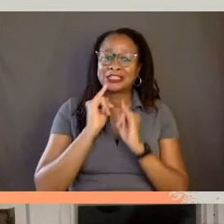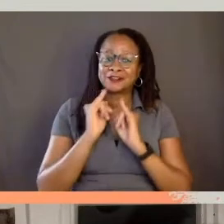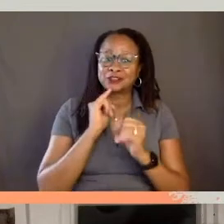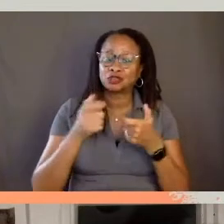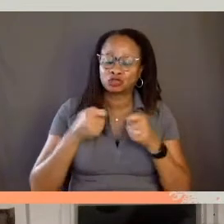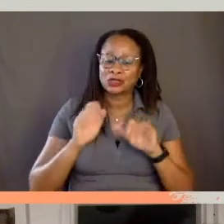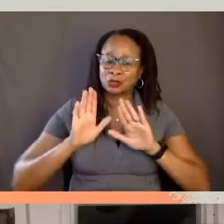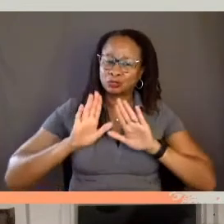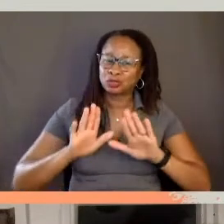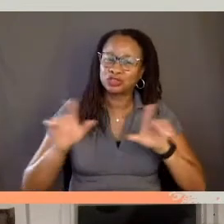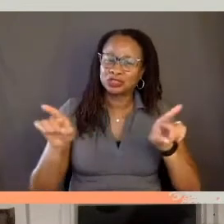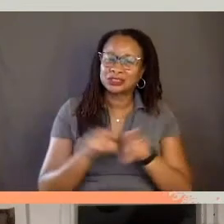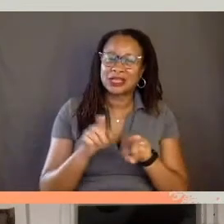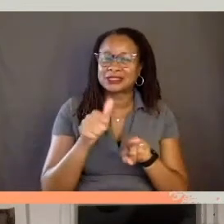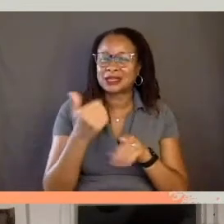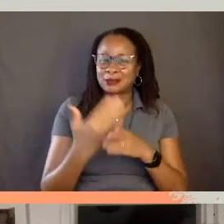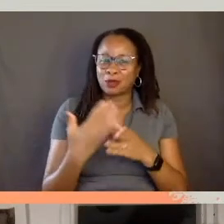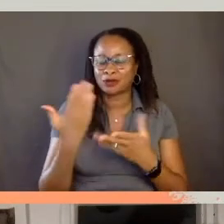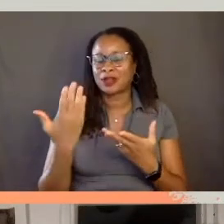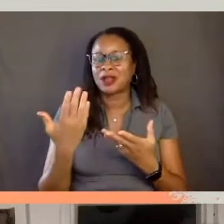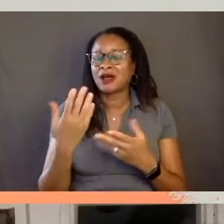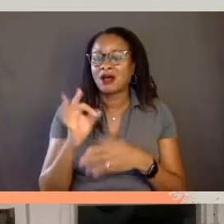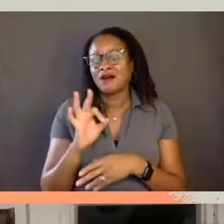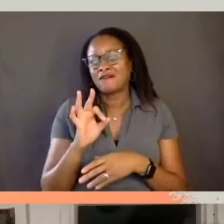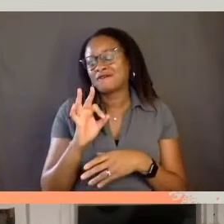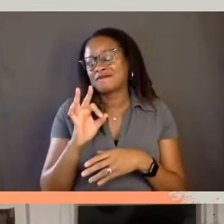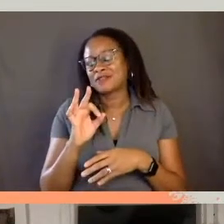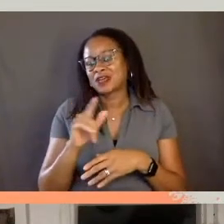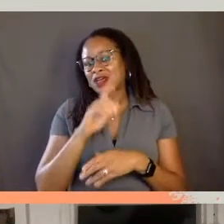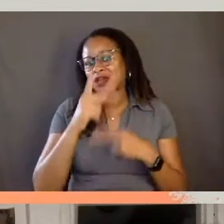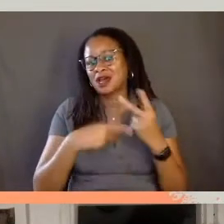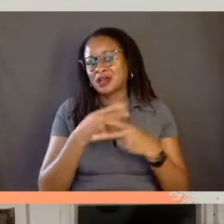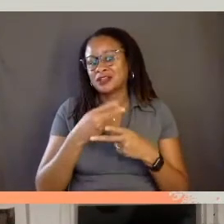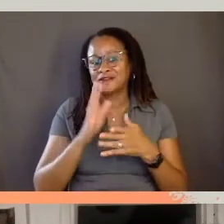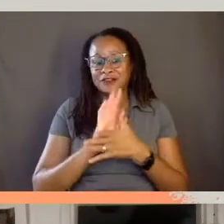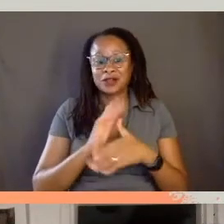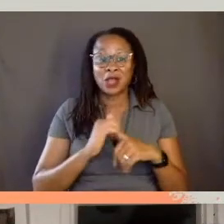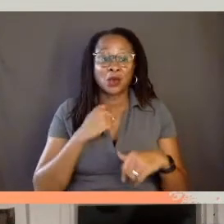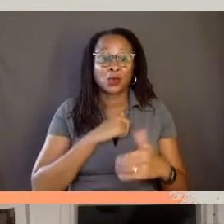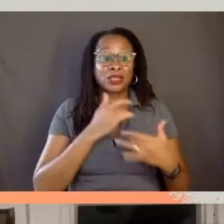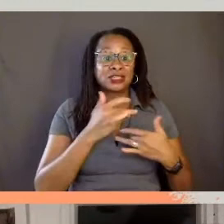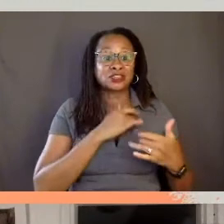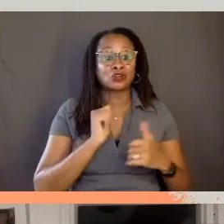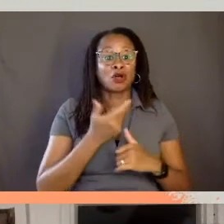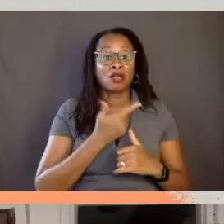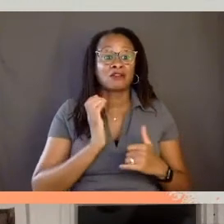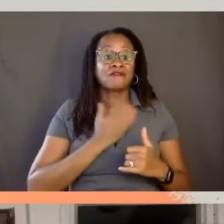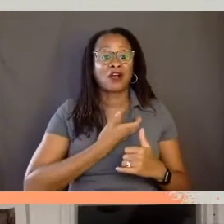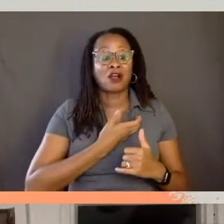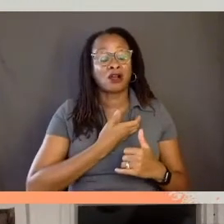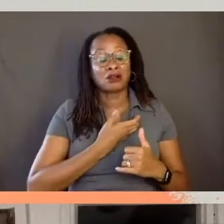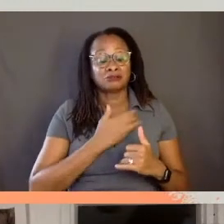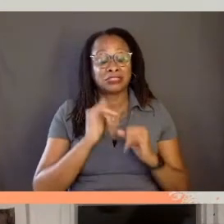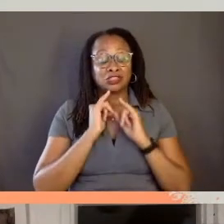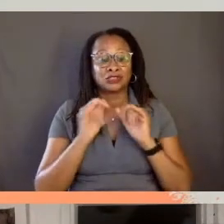as much as any other part of the form of the film. And we actually considered all of our interviews as if they were sort of a spirit guides